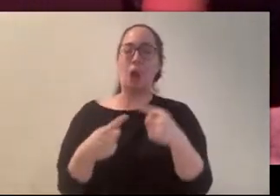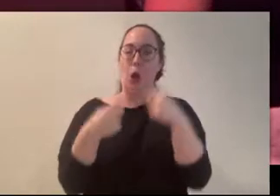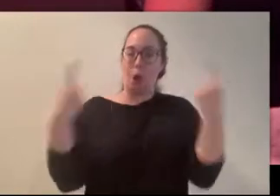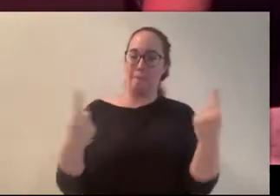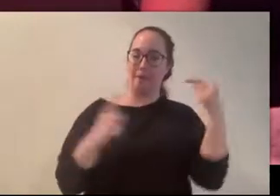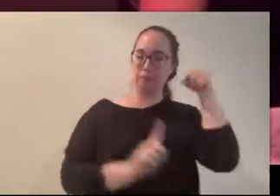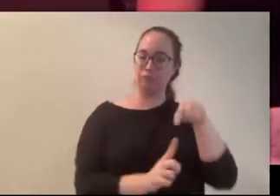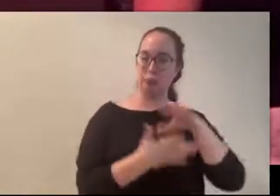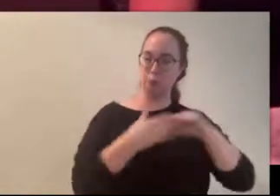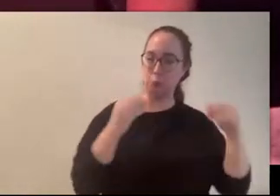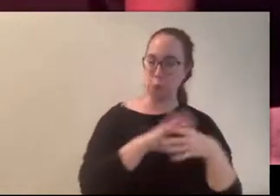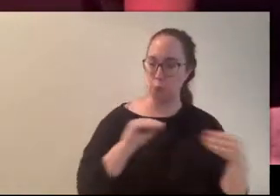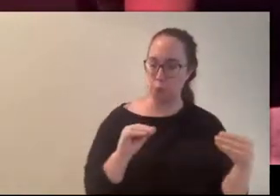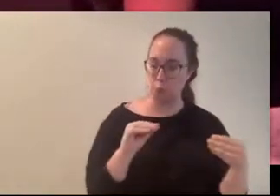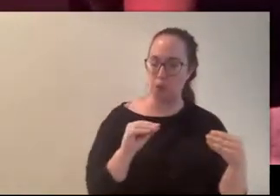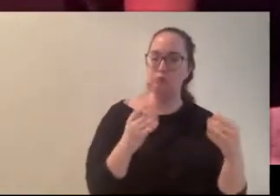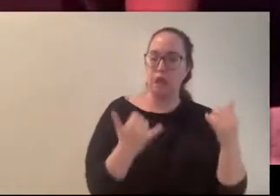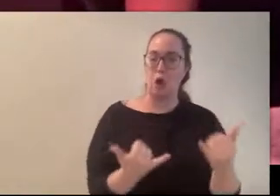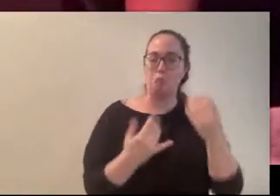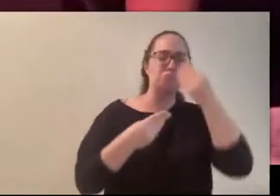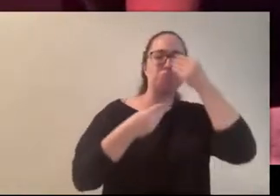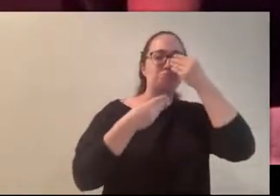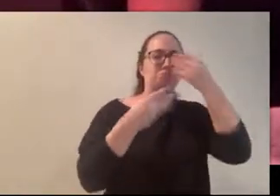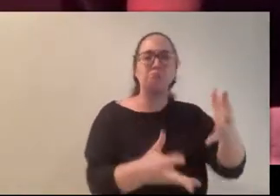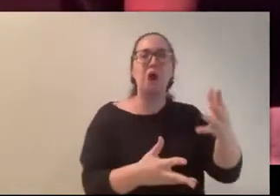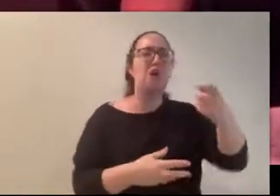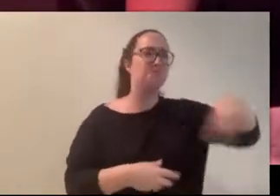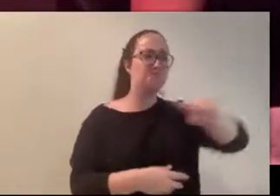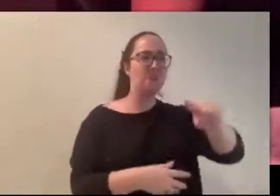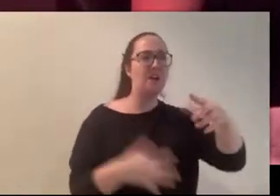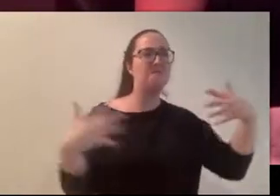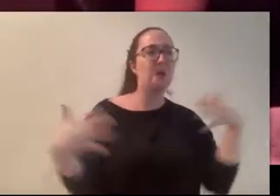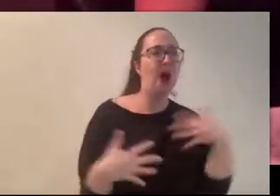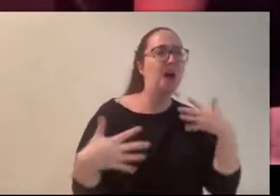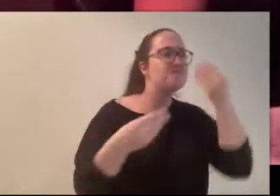care about the people that are afraid of her, she goes after the ones specifically that aren't right